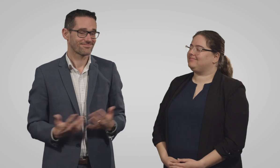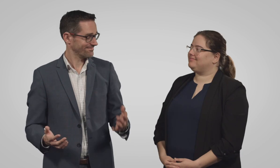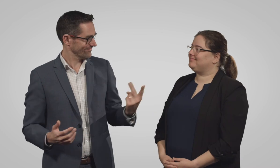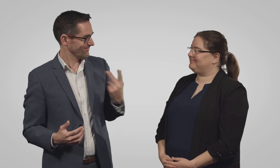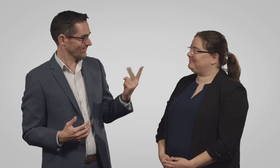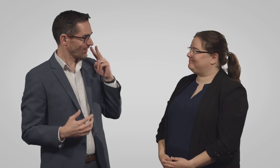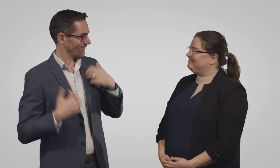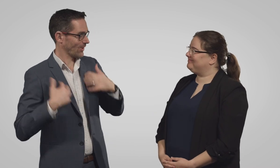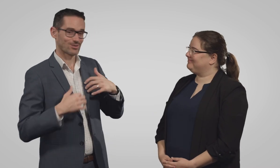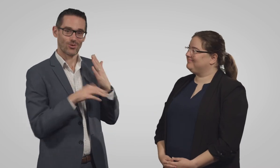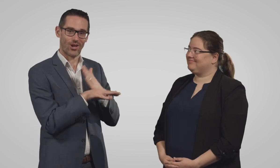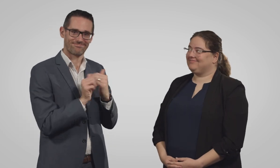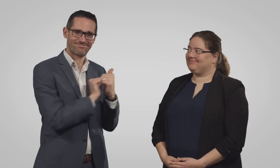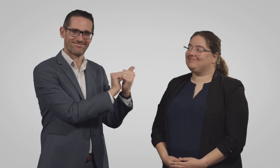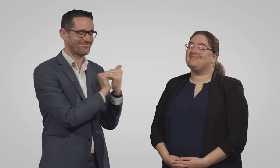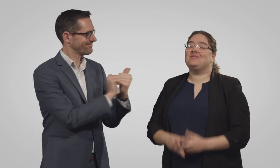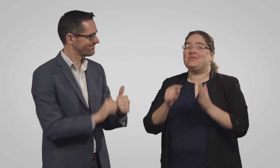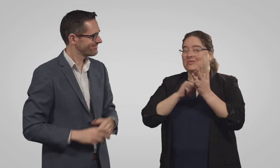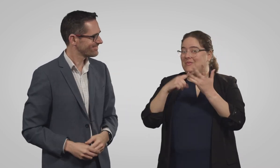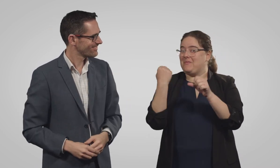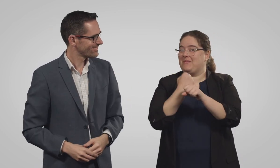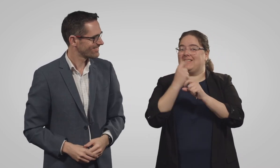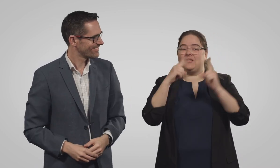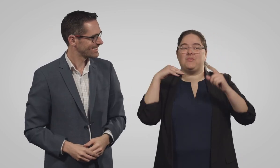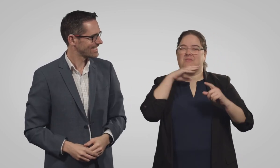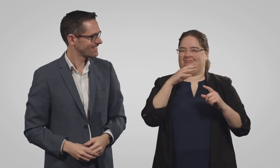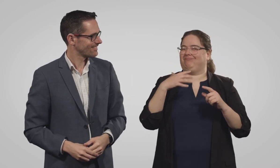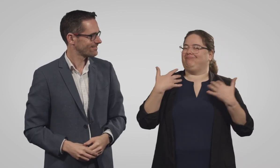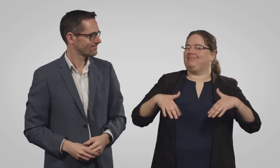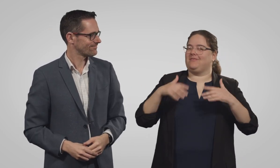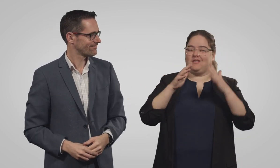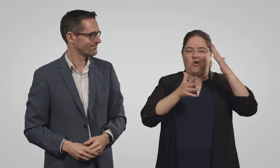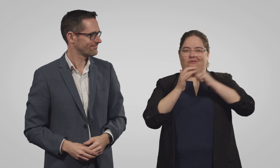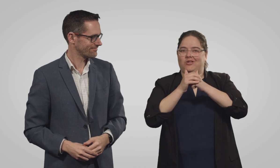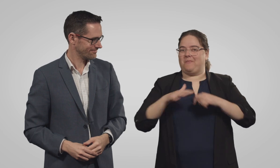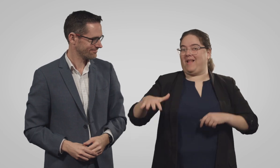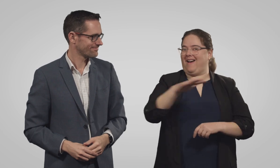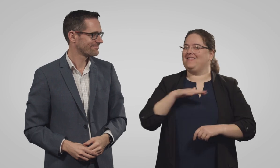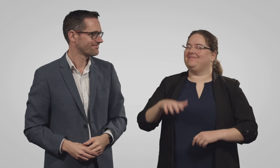We look forward to working together to make the City of Melbourne Auslan-friendly place!